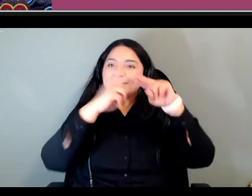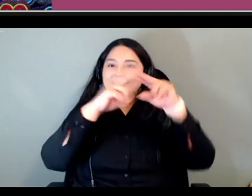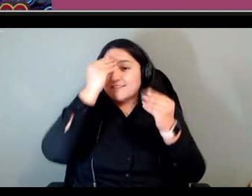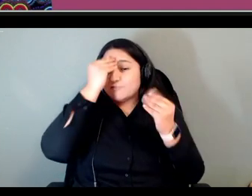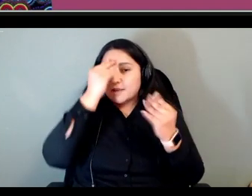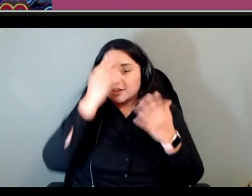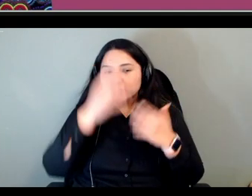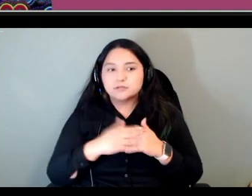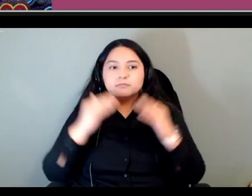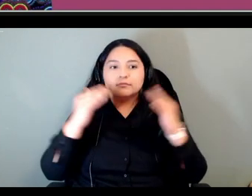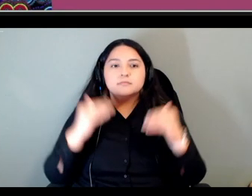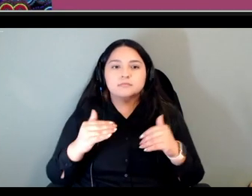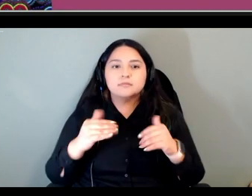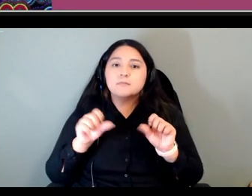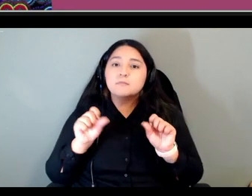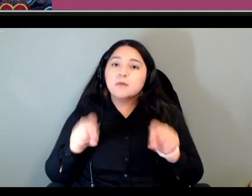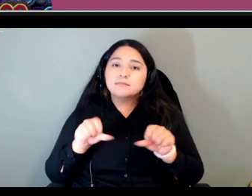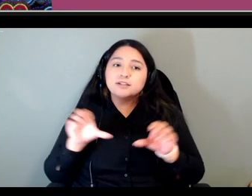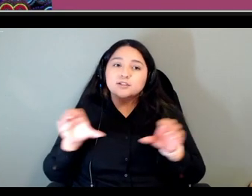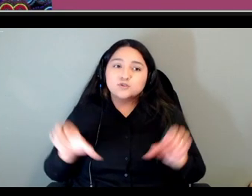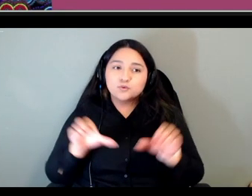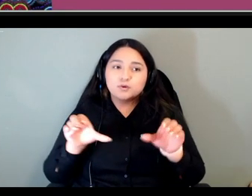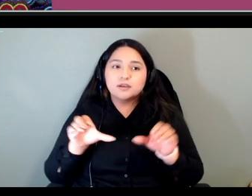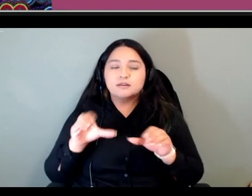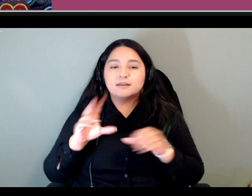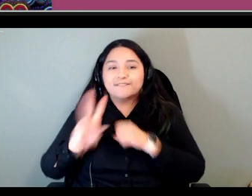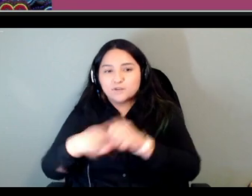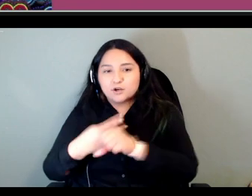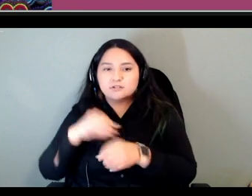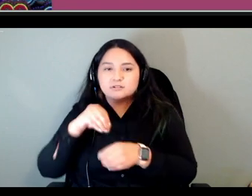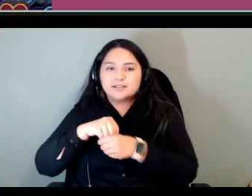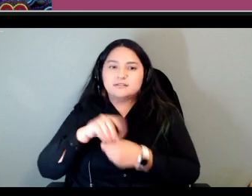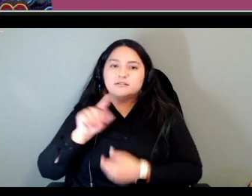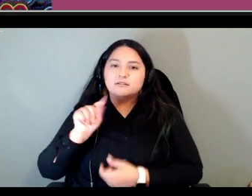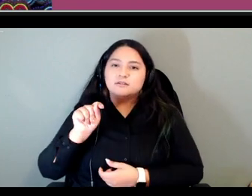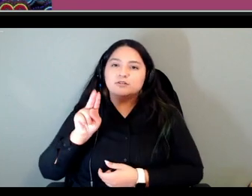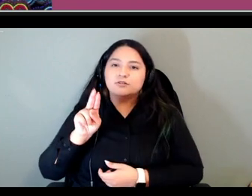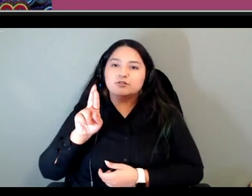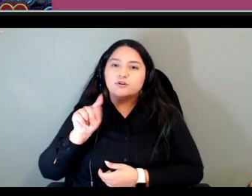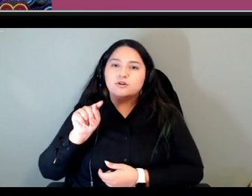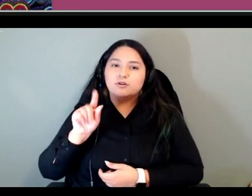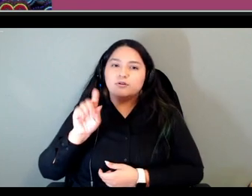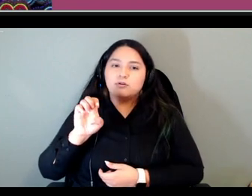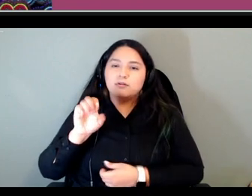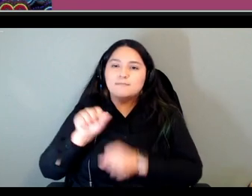doing a version in the turtle mountain lithography which is in the dictionary i spoke about um